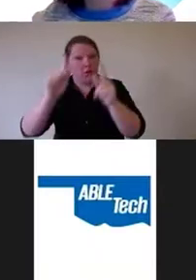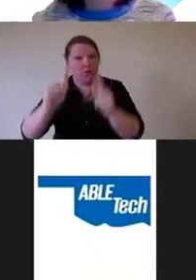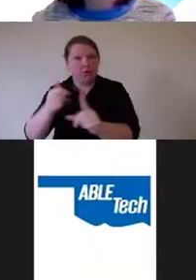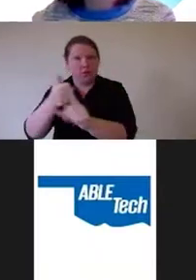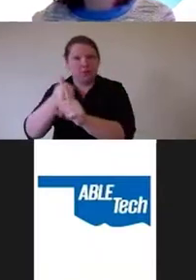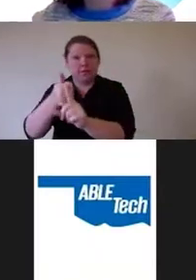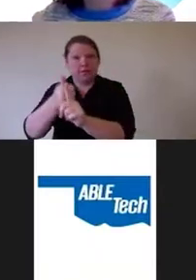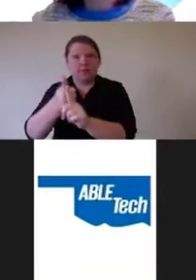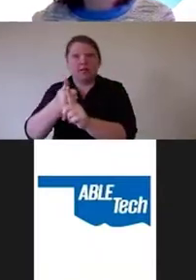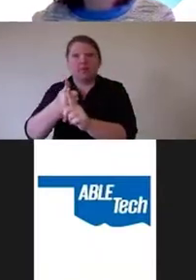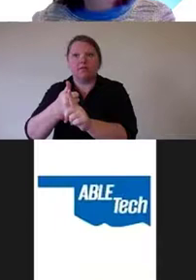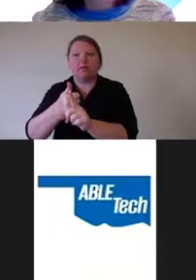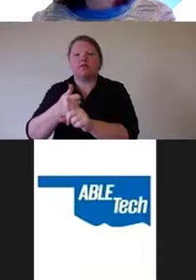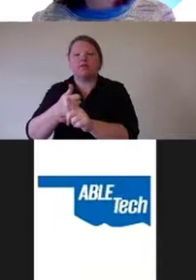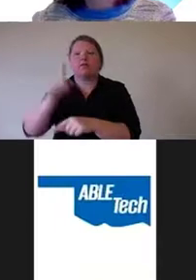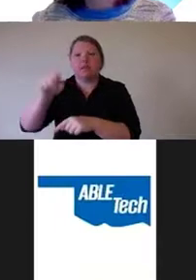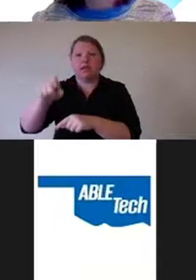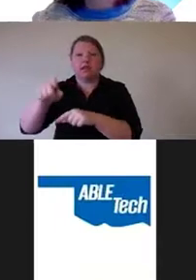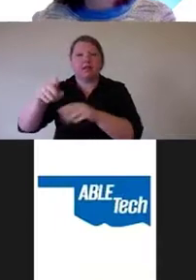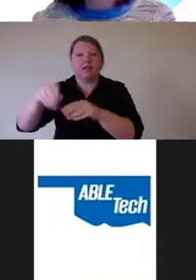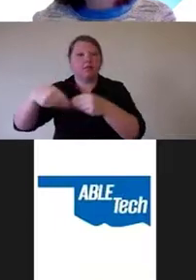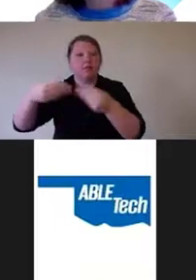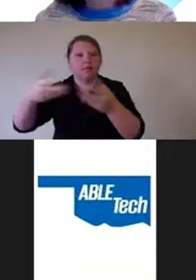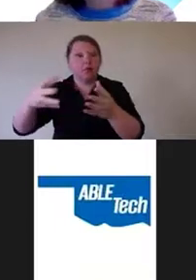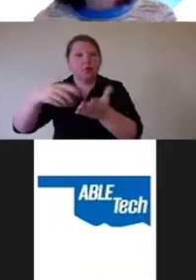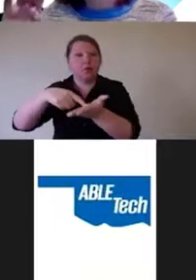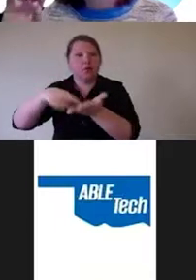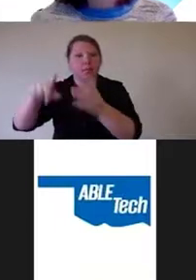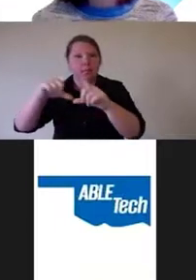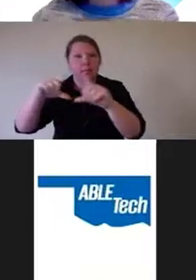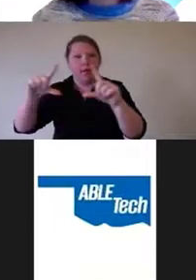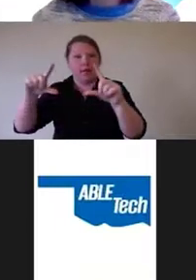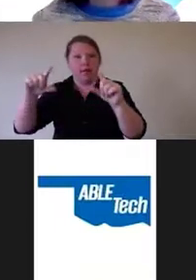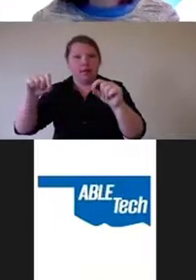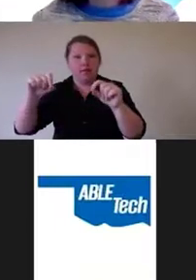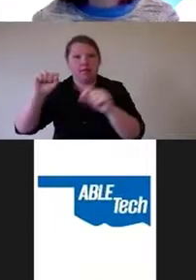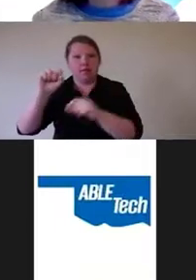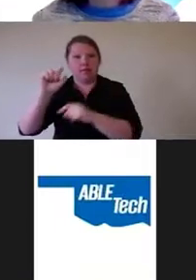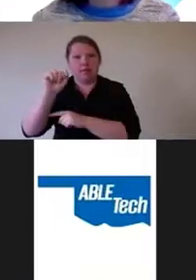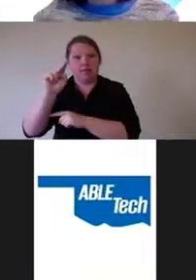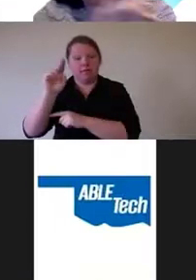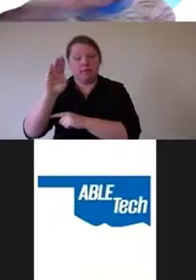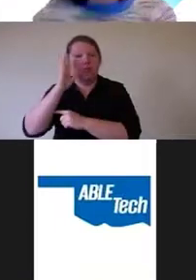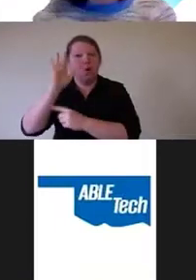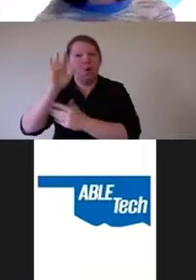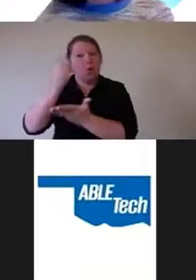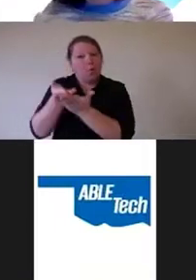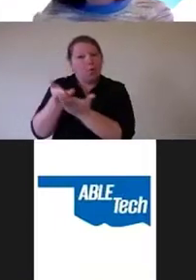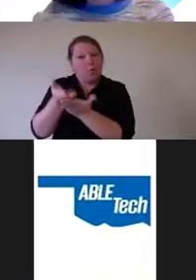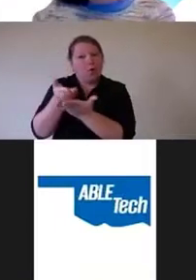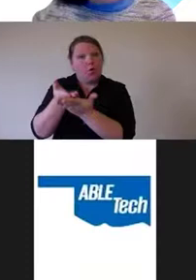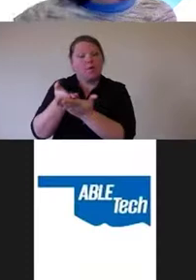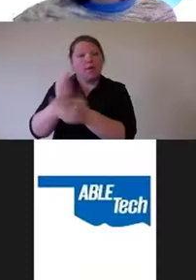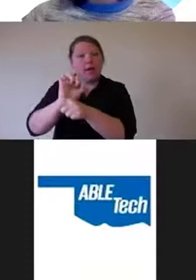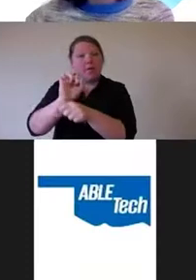to produce paycheck stubs to prove employment as part of a background check for a new job.